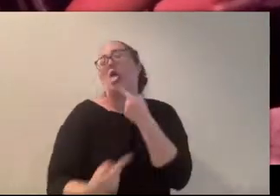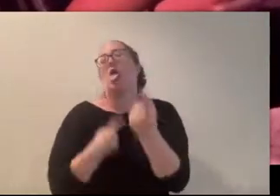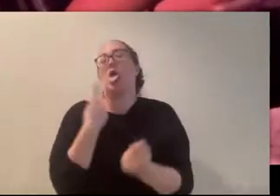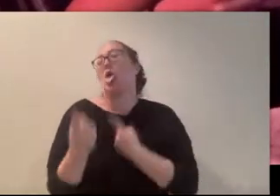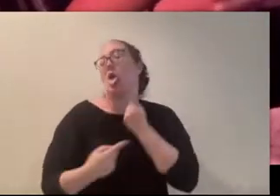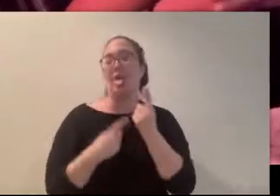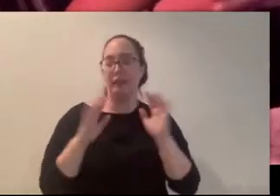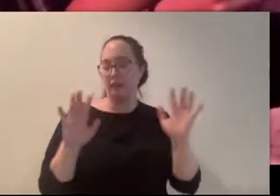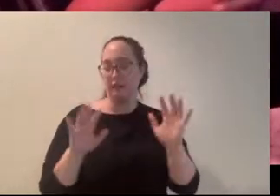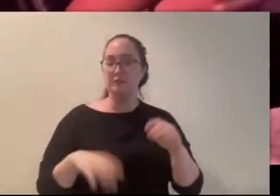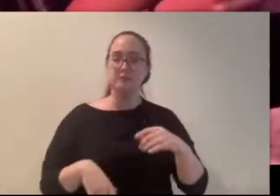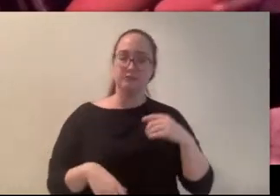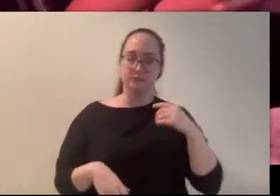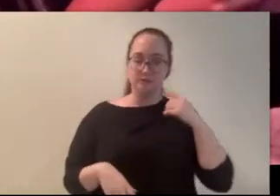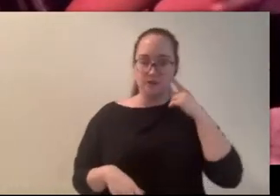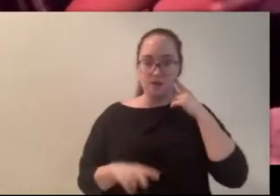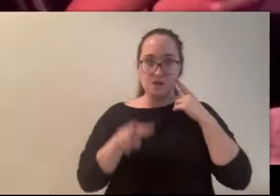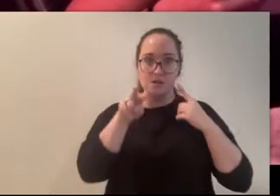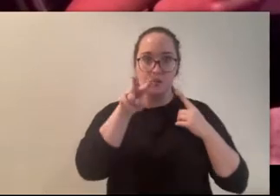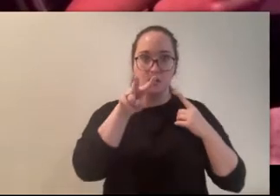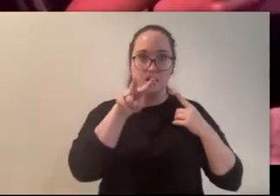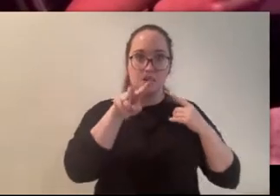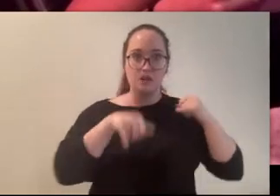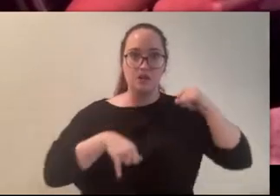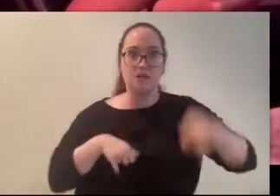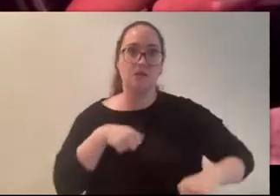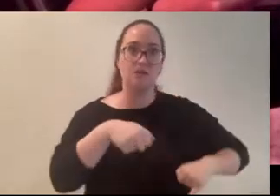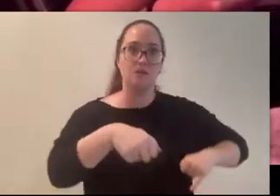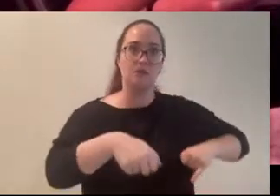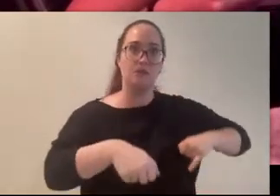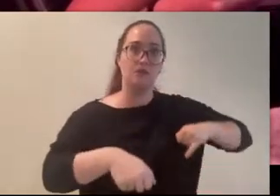Drag Click